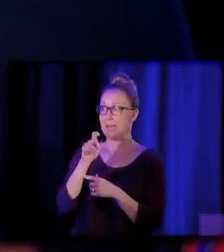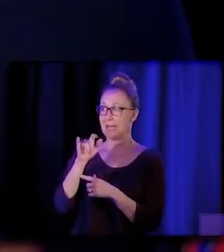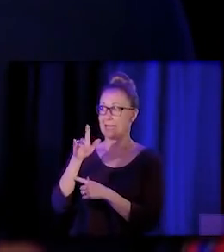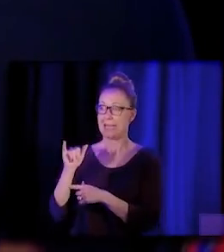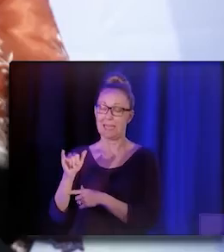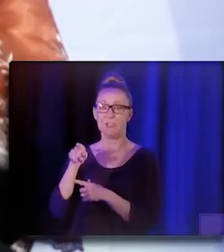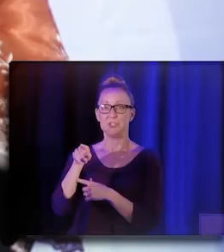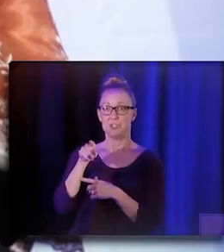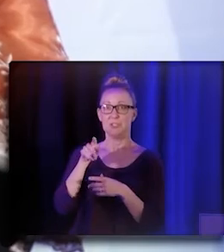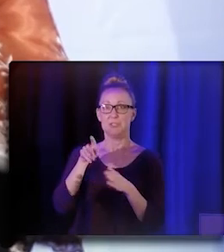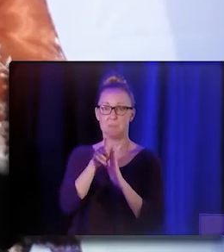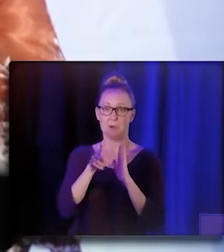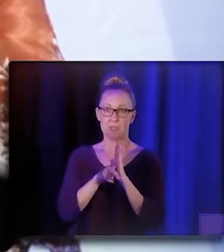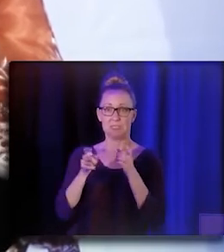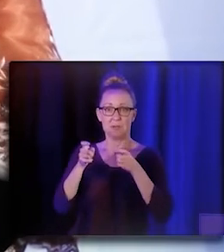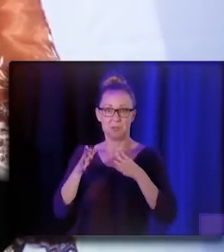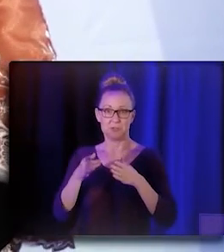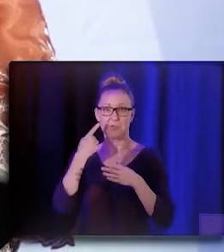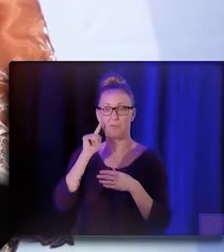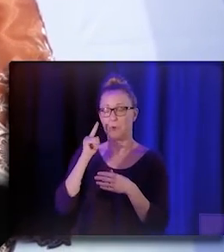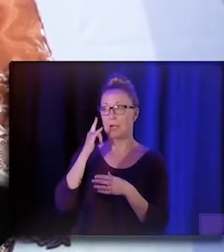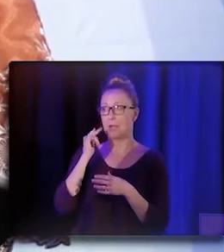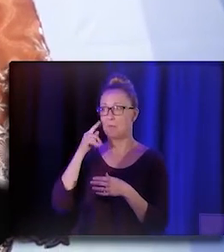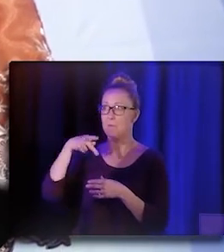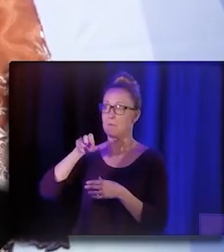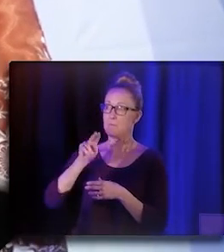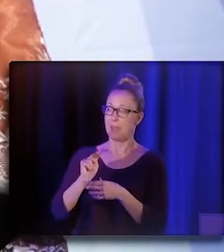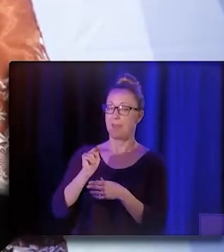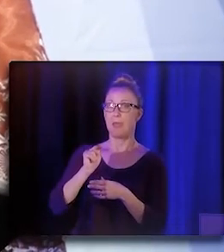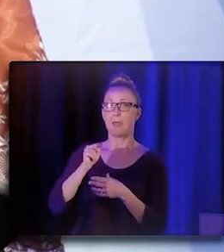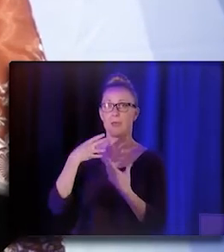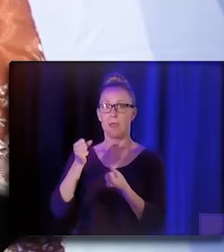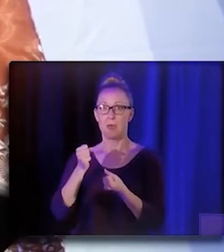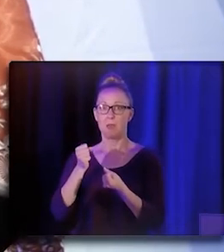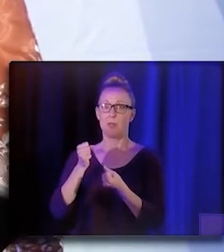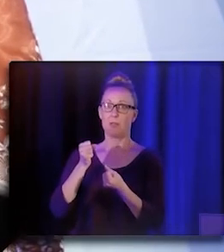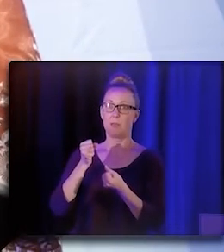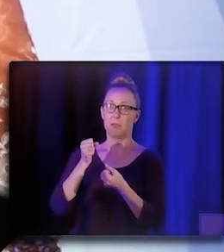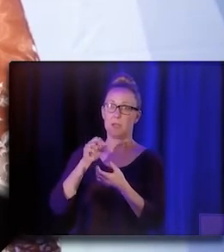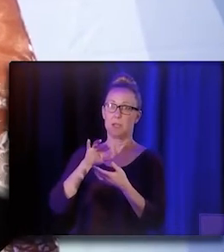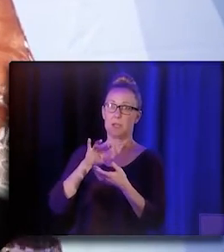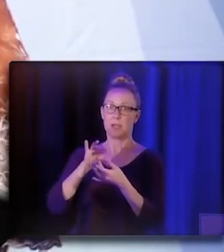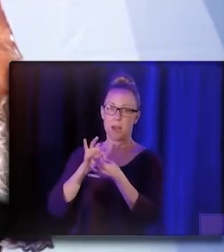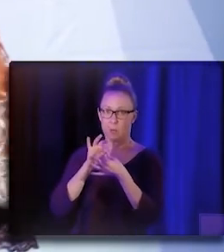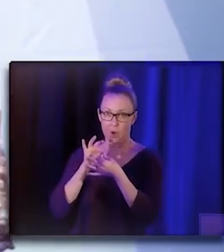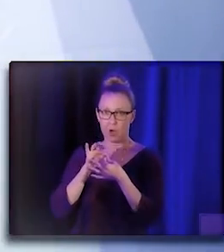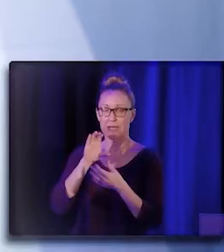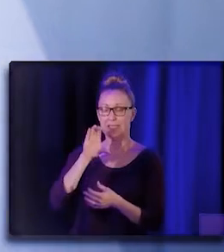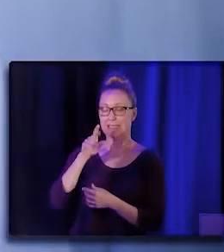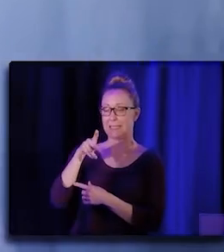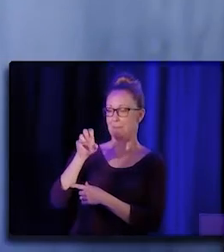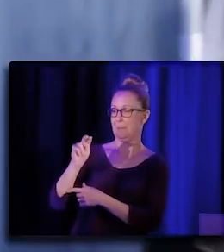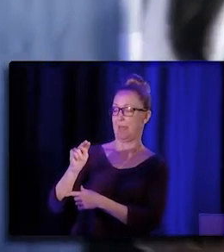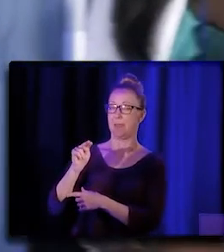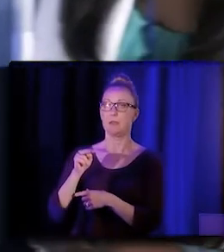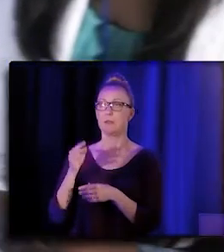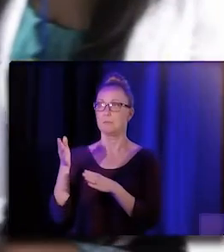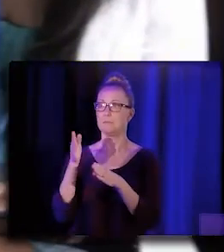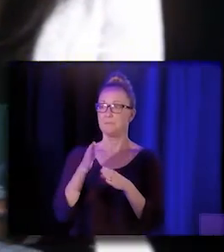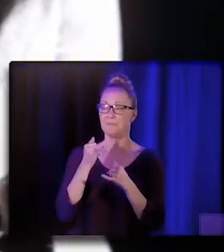for California Pan-Ethnic Health Network, or CPEHN. And finally, Dr. Pooja Mittal,